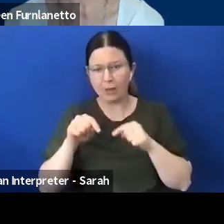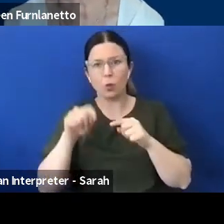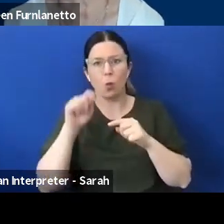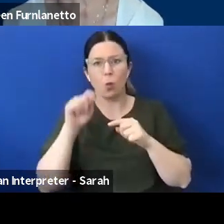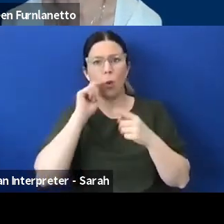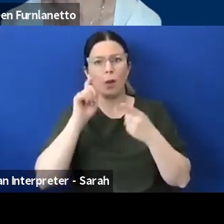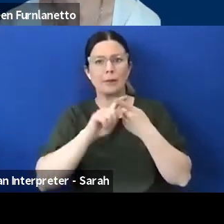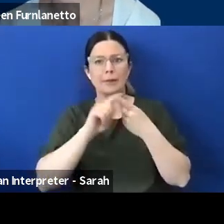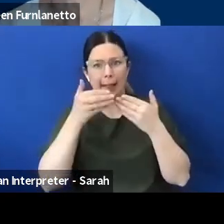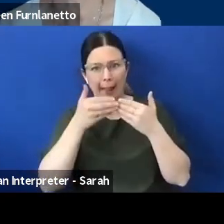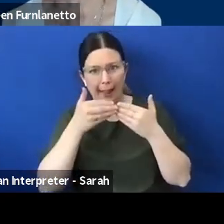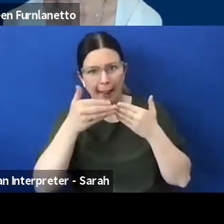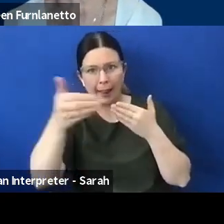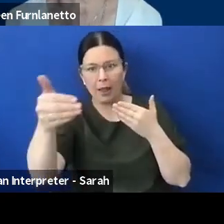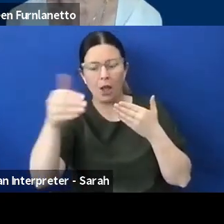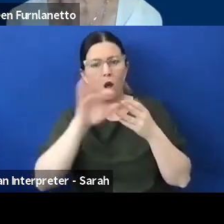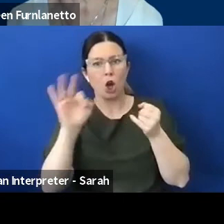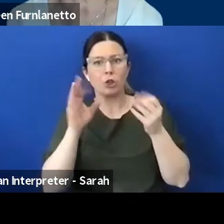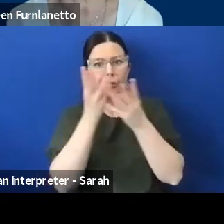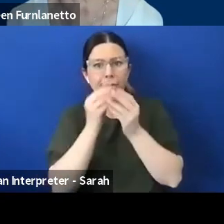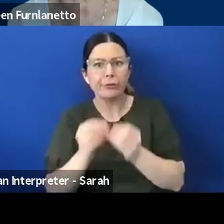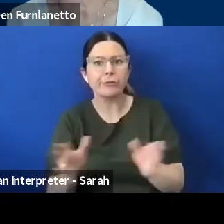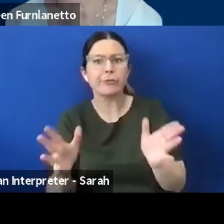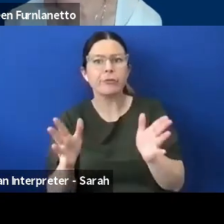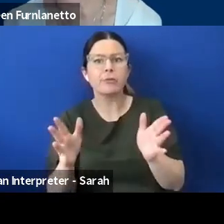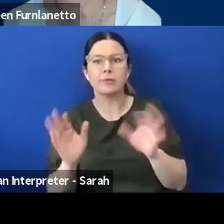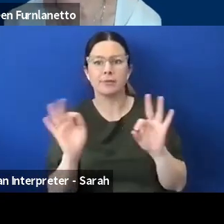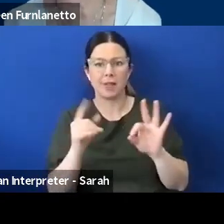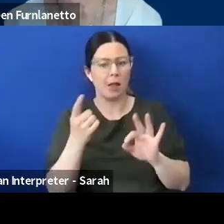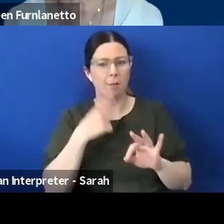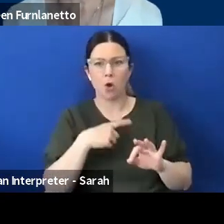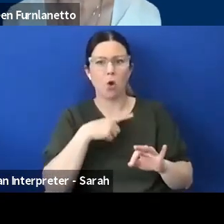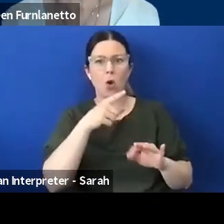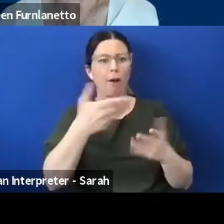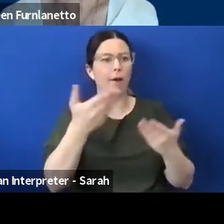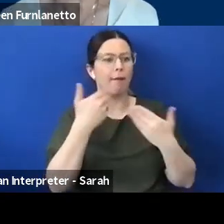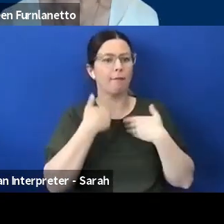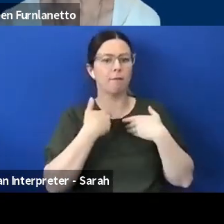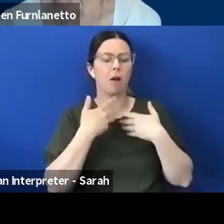not get lost because it's created such a massive opportunity and I think that means that people